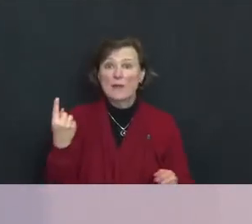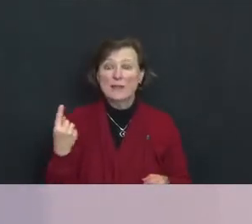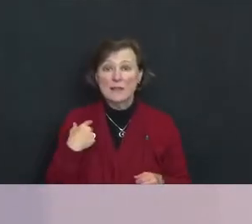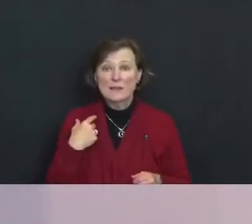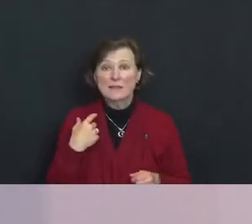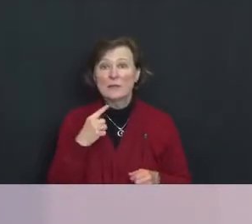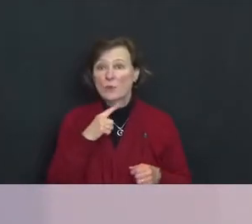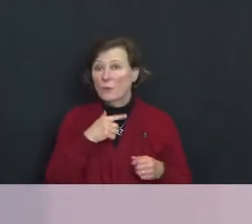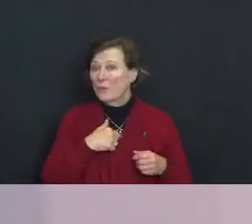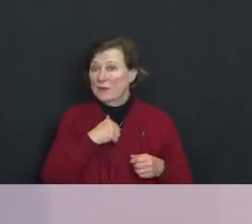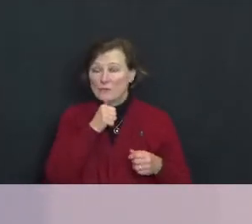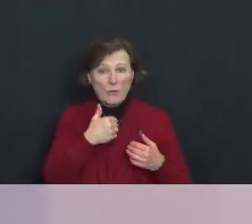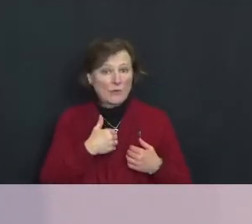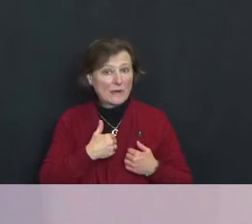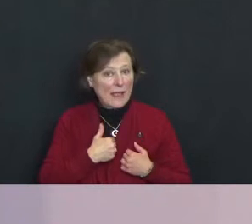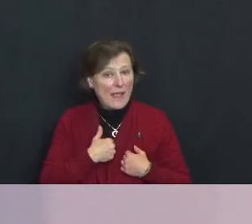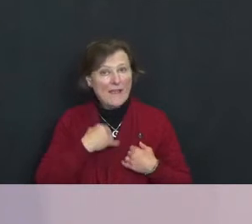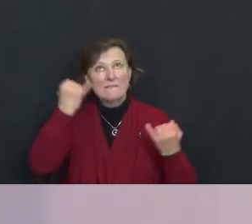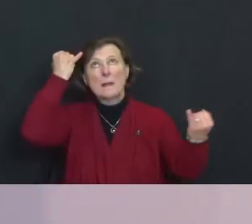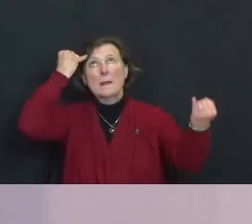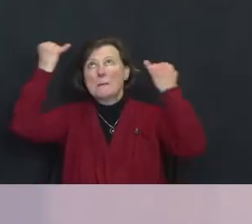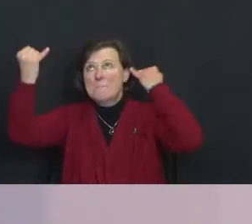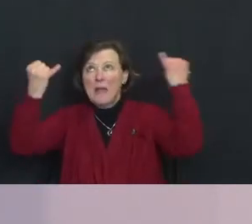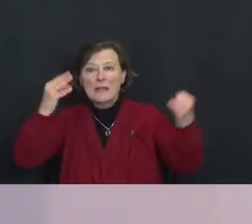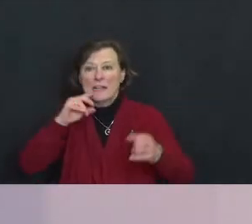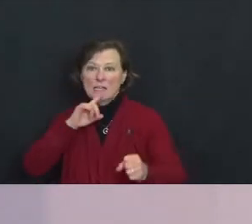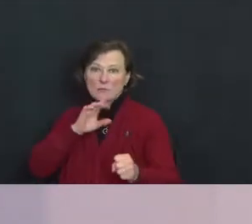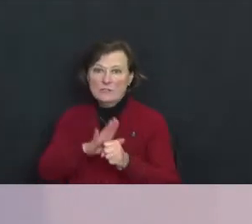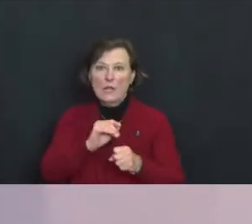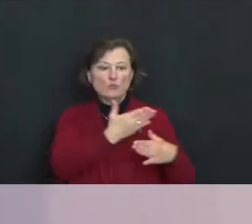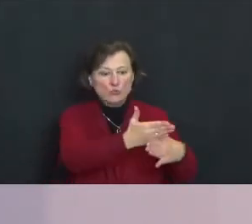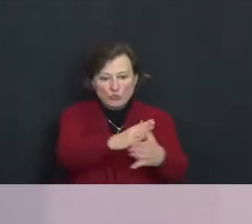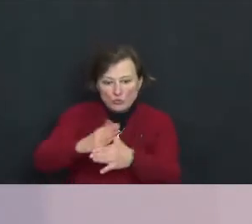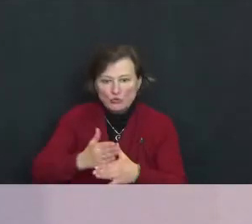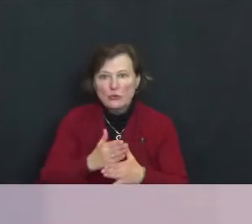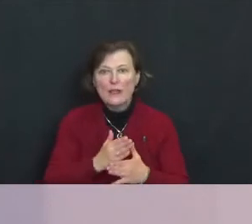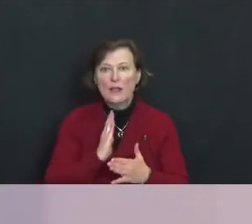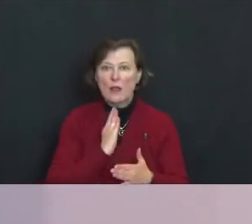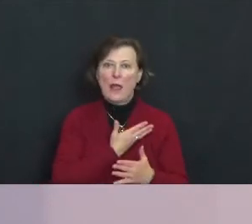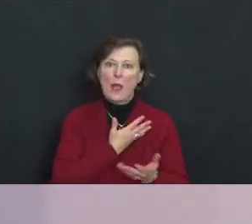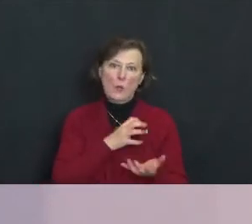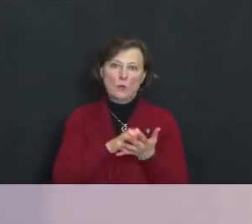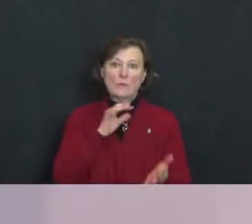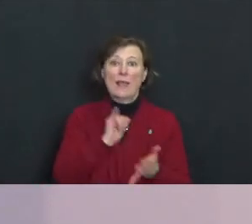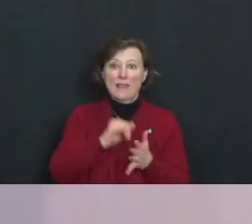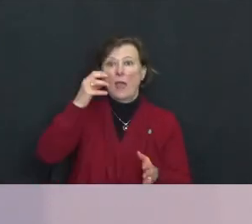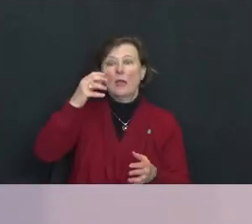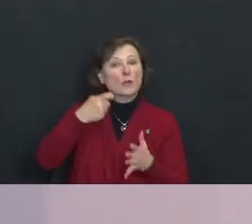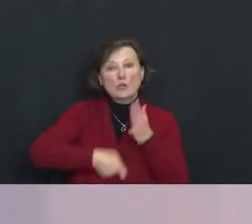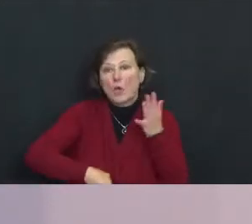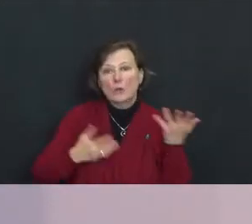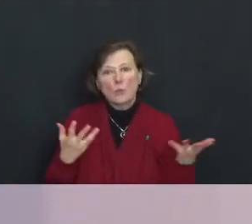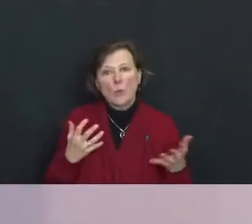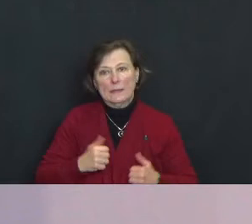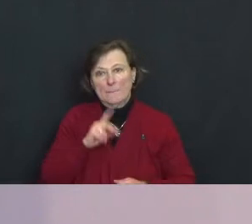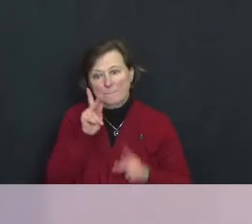and the resolve to share earth's bounty and this costs - lives this costs lives.